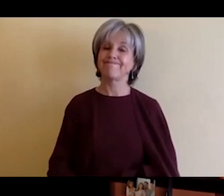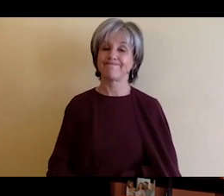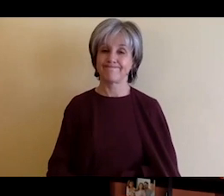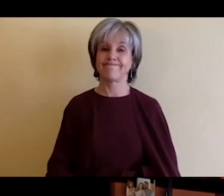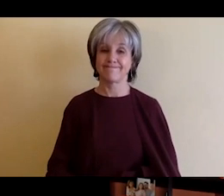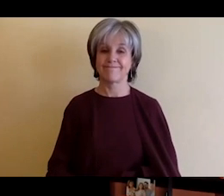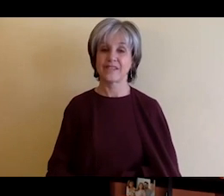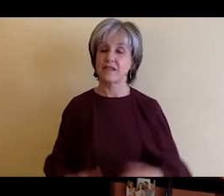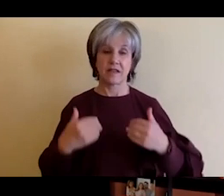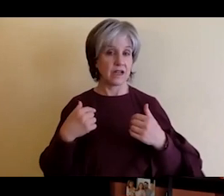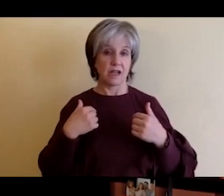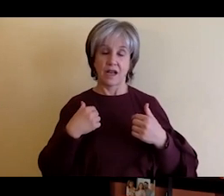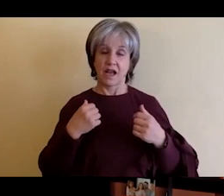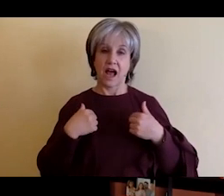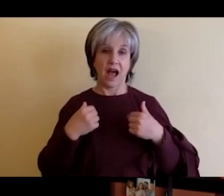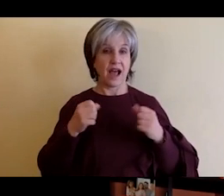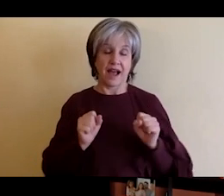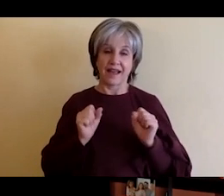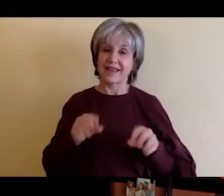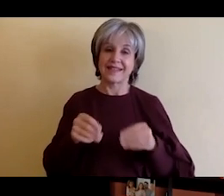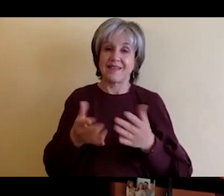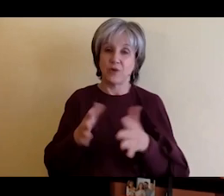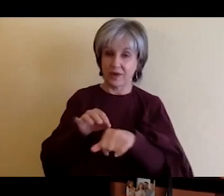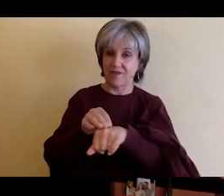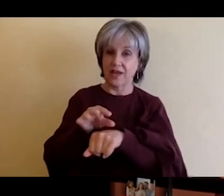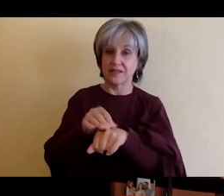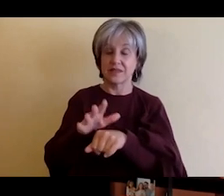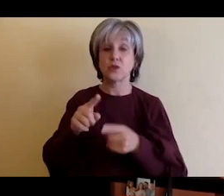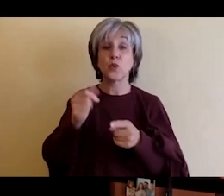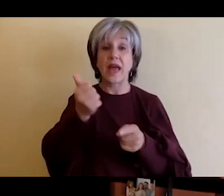anybody in the job market and and at least it has it has